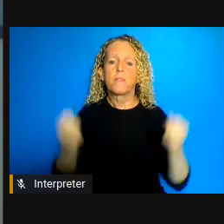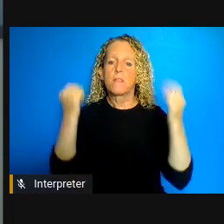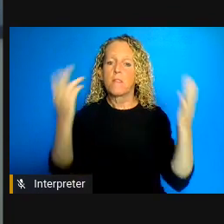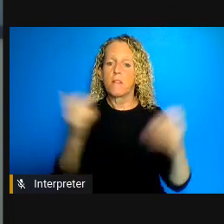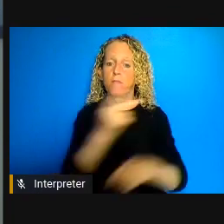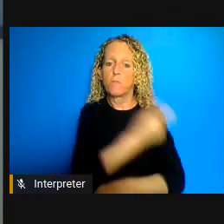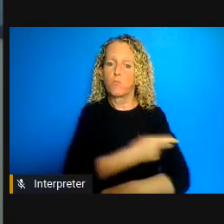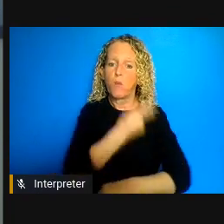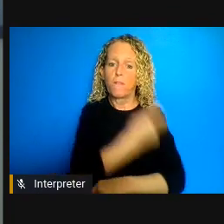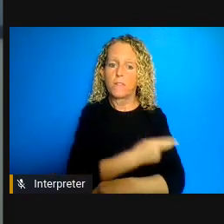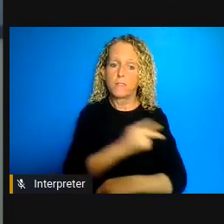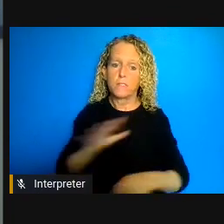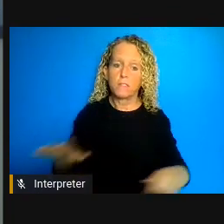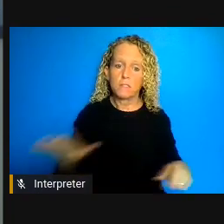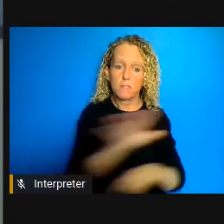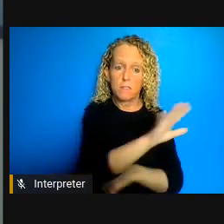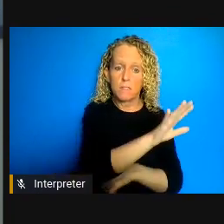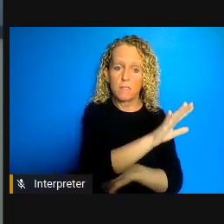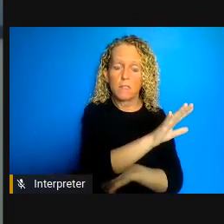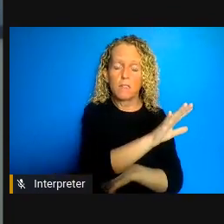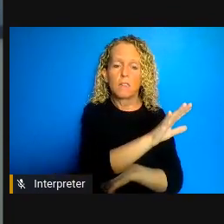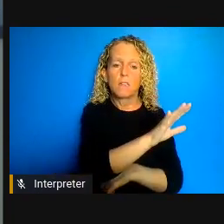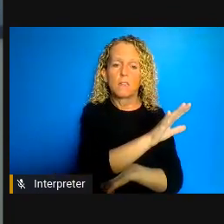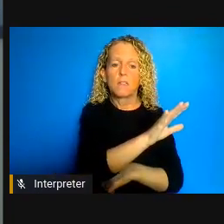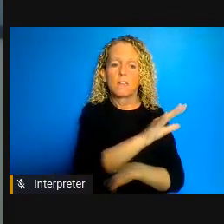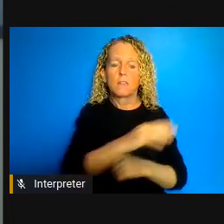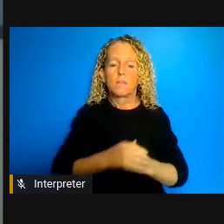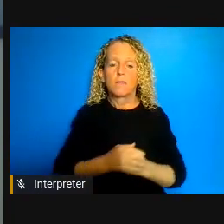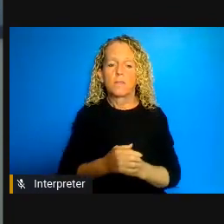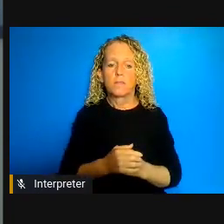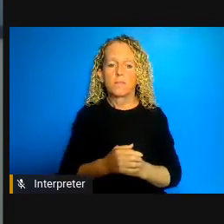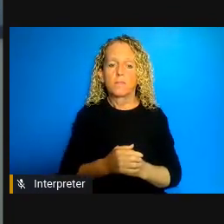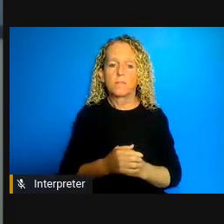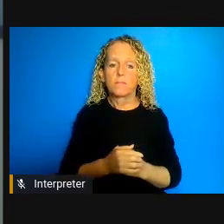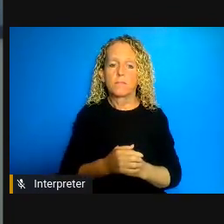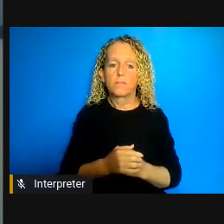decarcerated quite significantly which has had a very positive impact in stopping